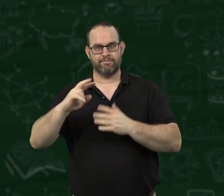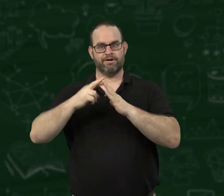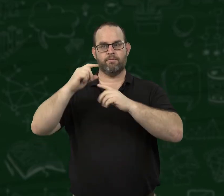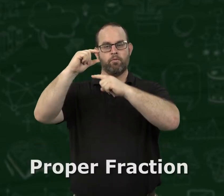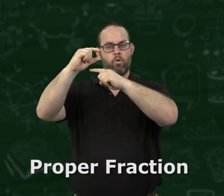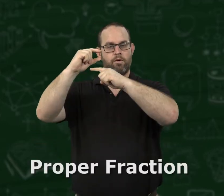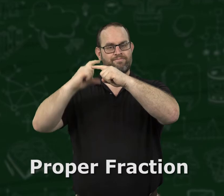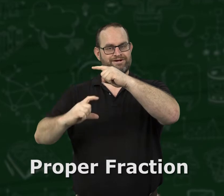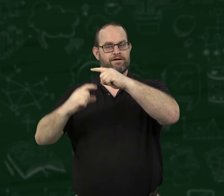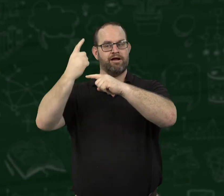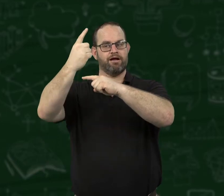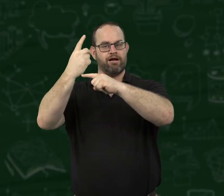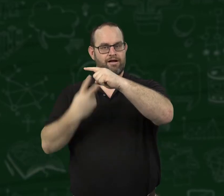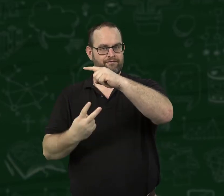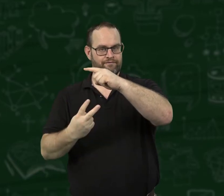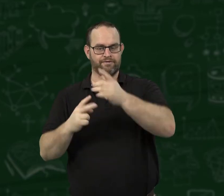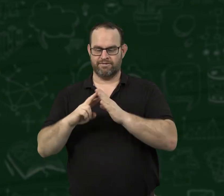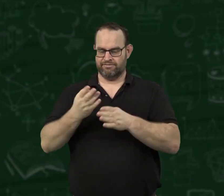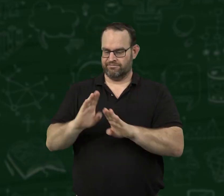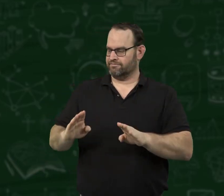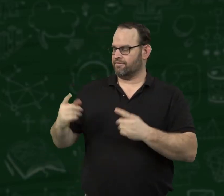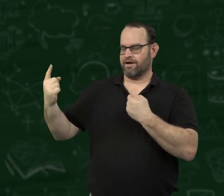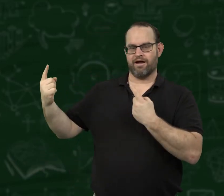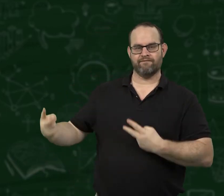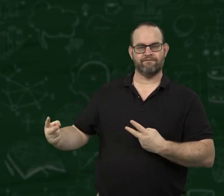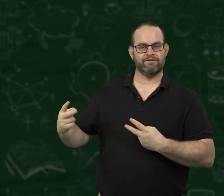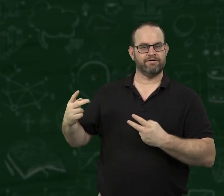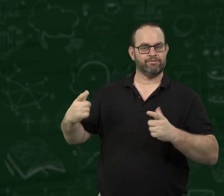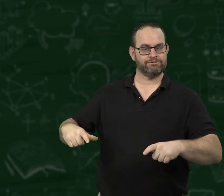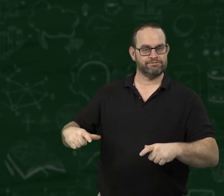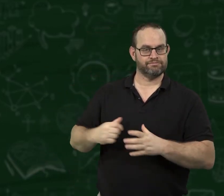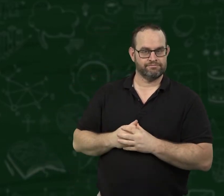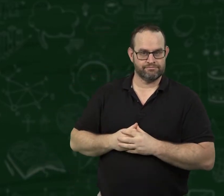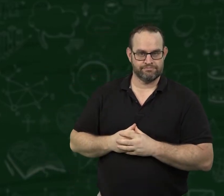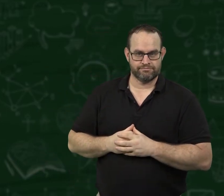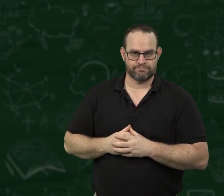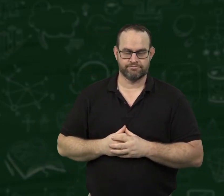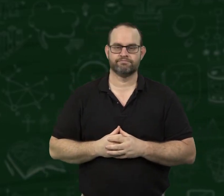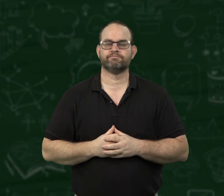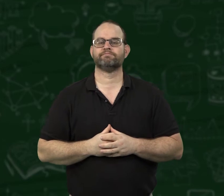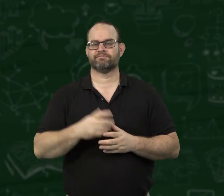Your numerator is less than your denominator. Each person receives 1/2 (half) of the pizza.